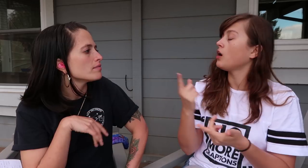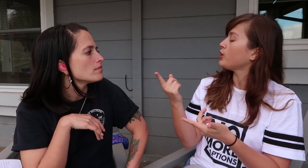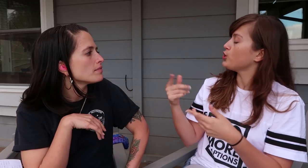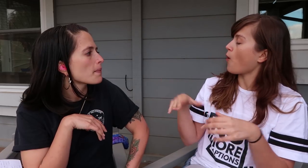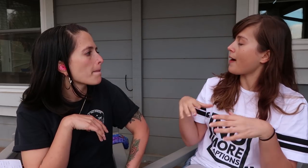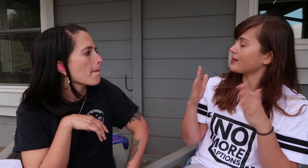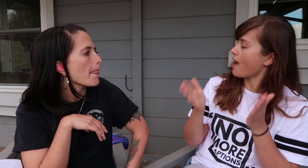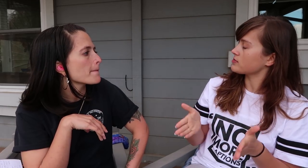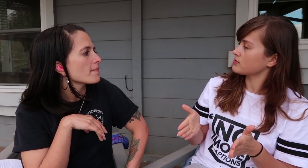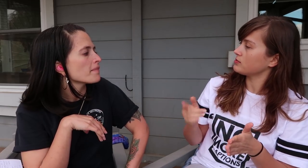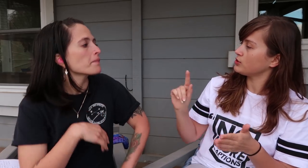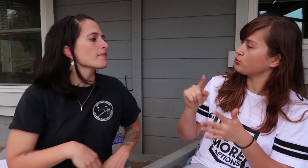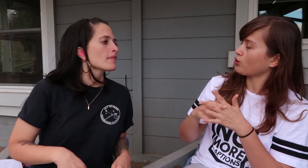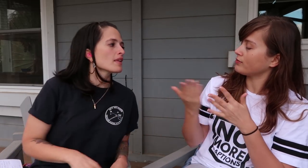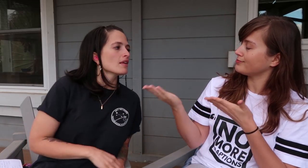Because you are my guest, you start.